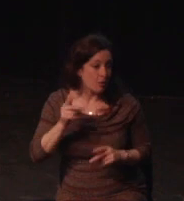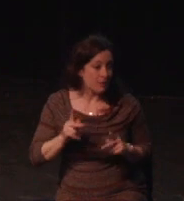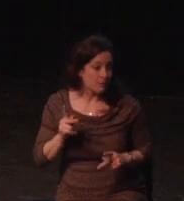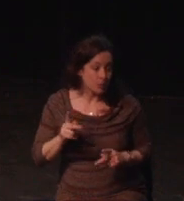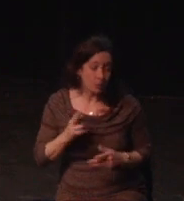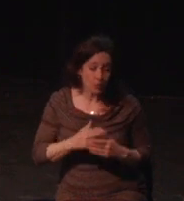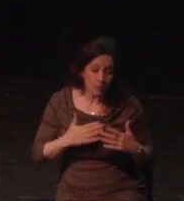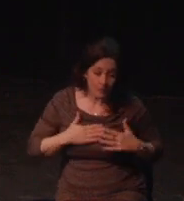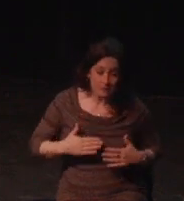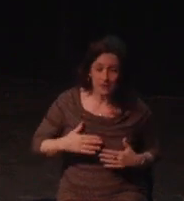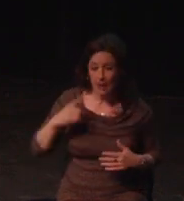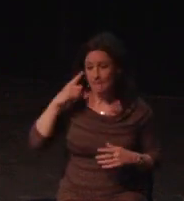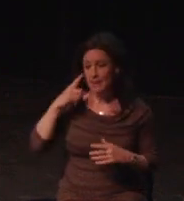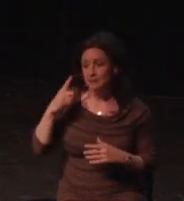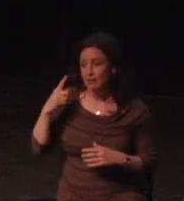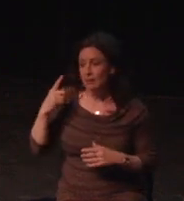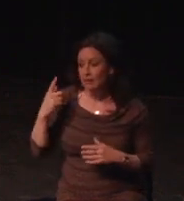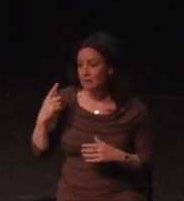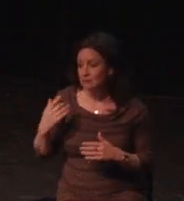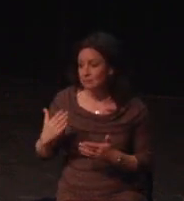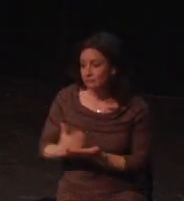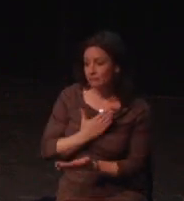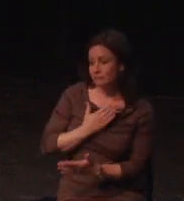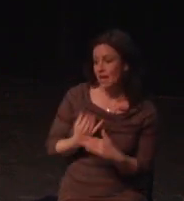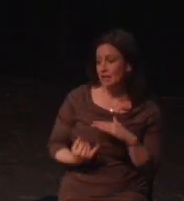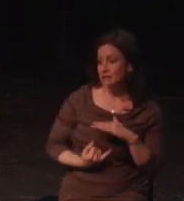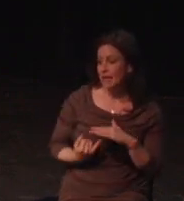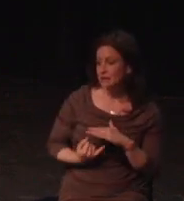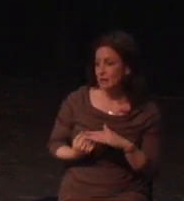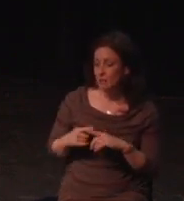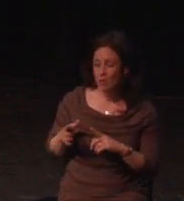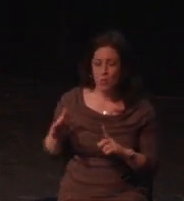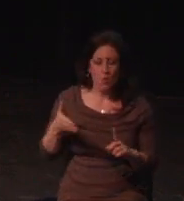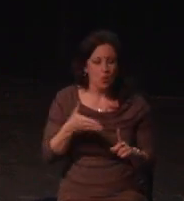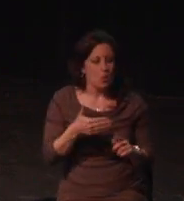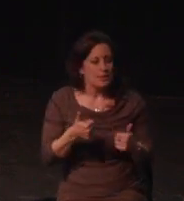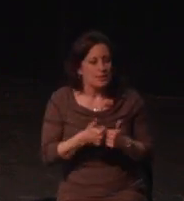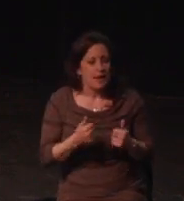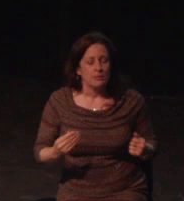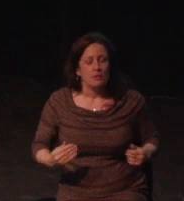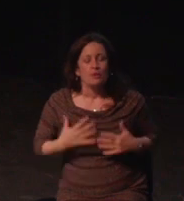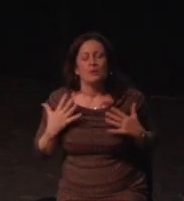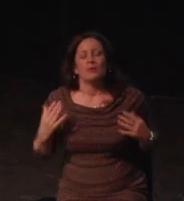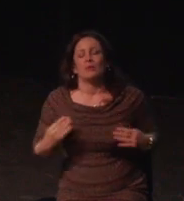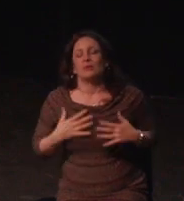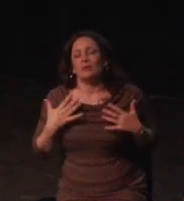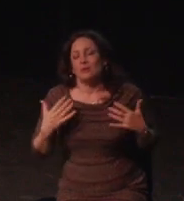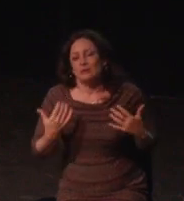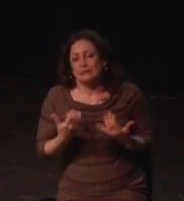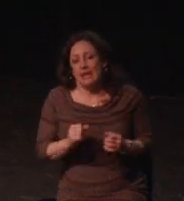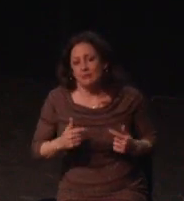At the very least, I hope I reassured you that no matter what, I love you. We love you, too.